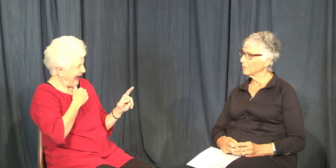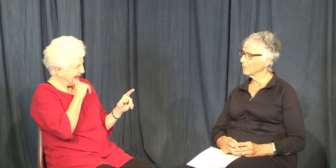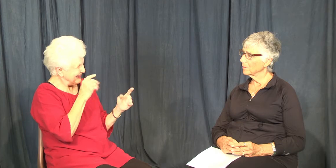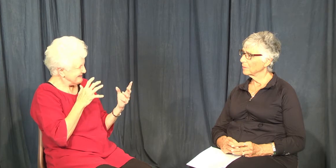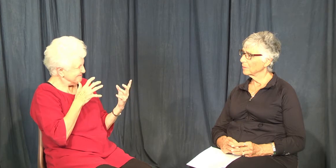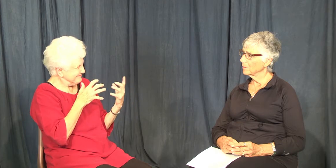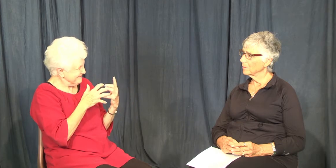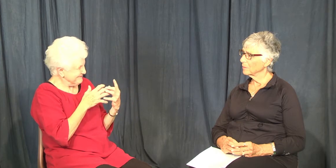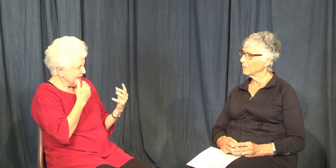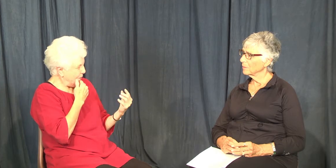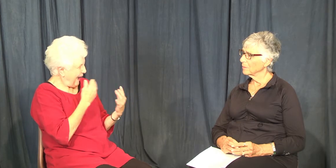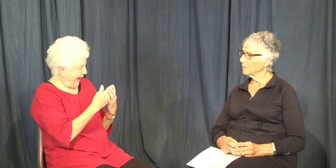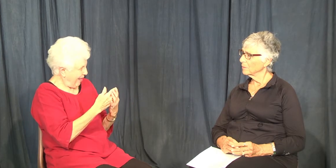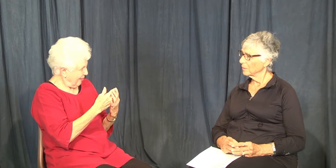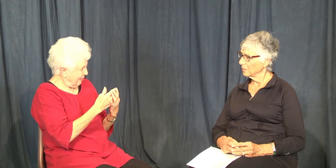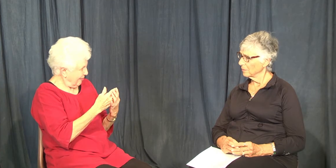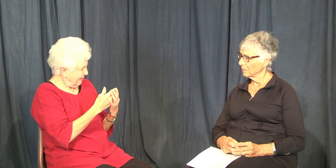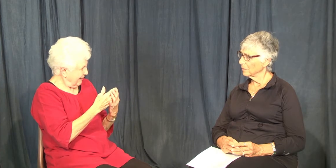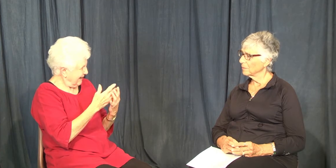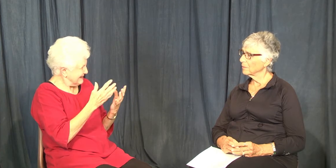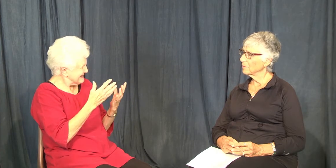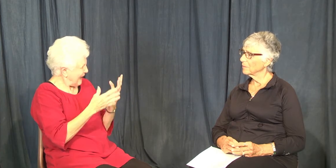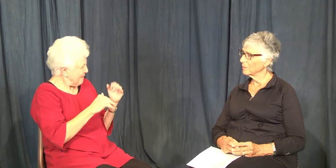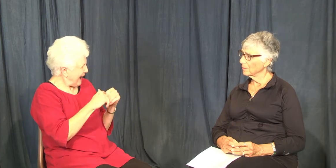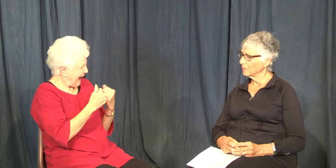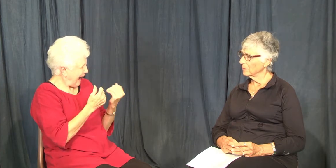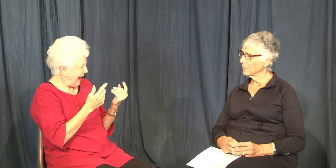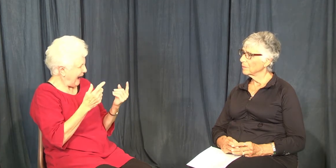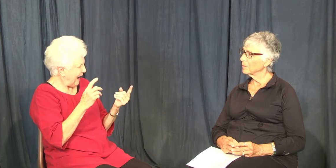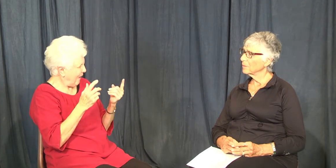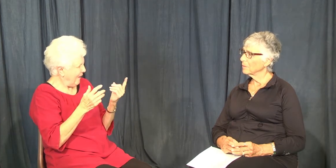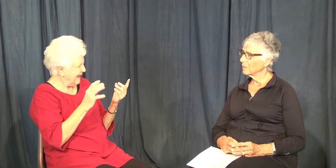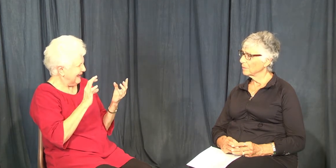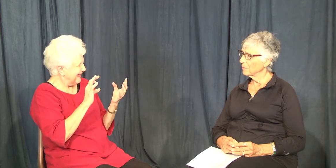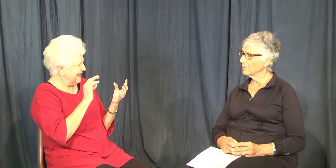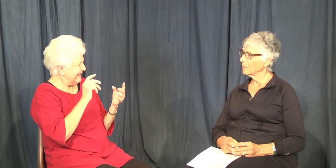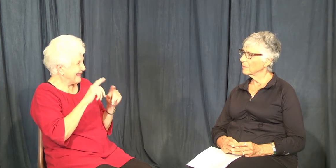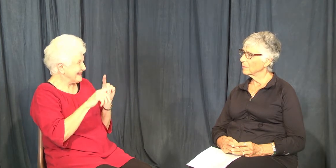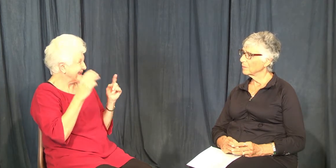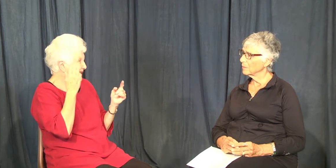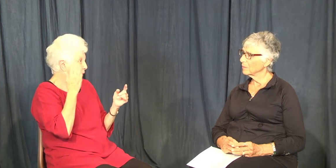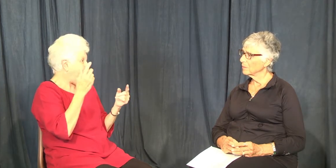the people we had didn't quite meet our needs. Somehow it didn't work out very well, maybe